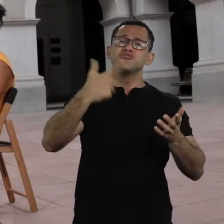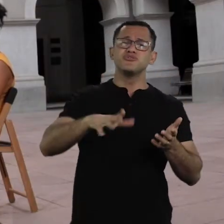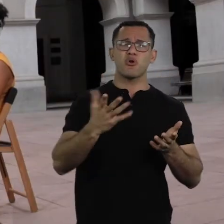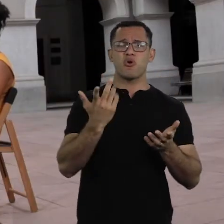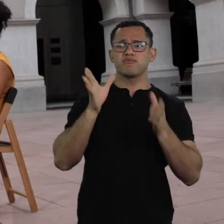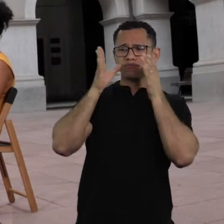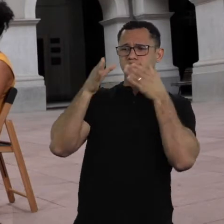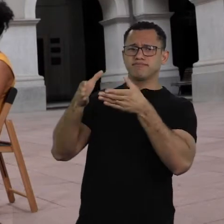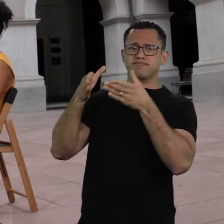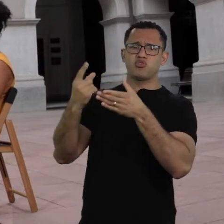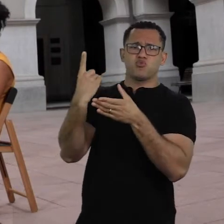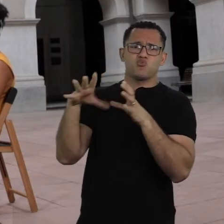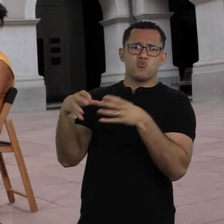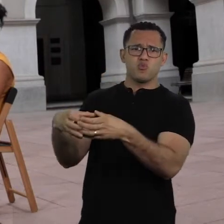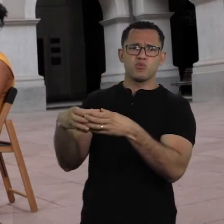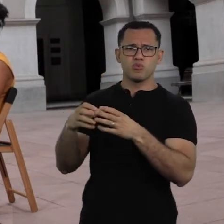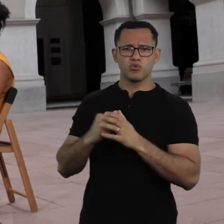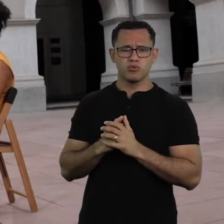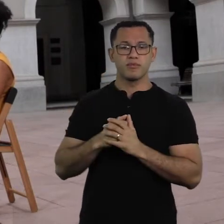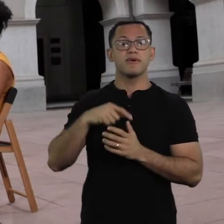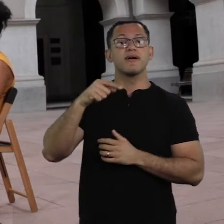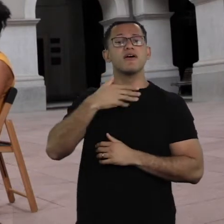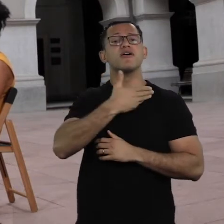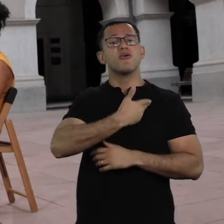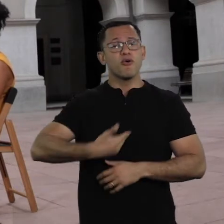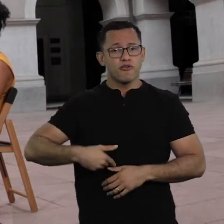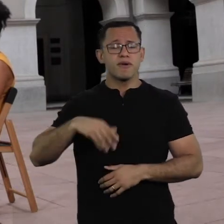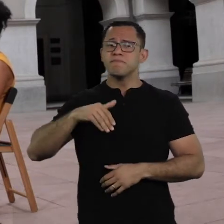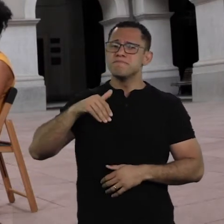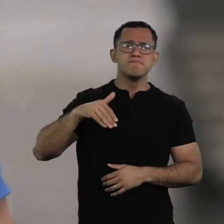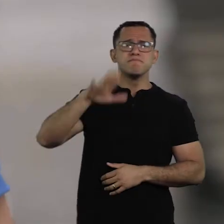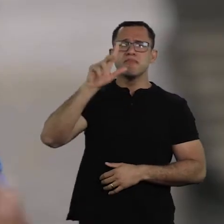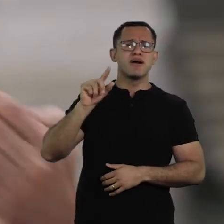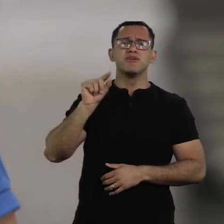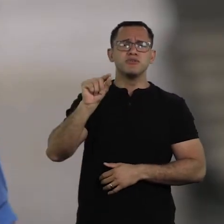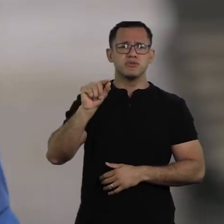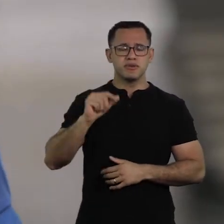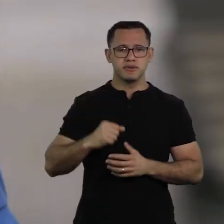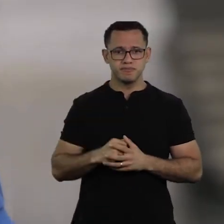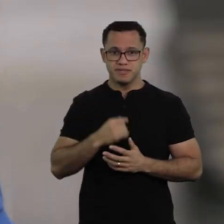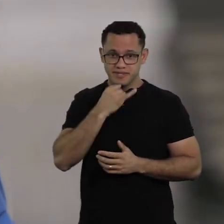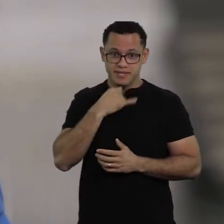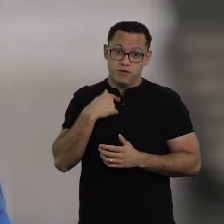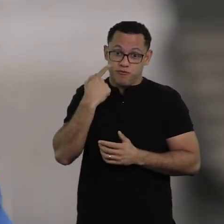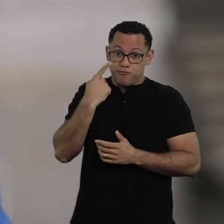it was the government that did the most in this regard, it was the government that I took part in, and it was not central.